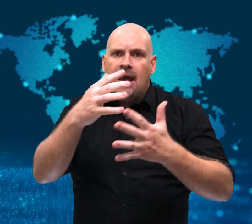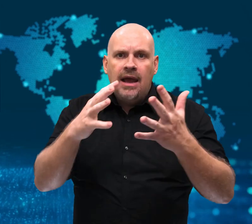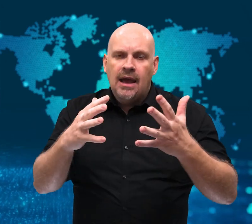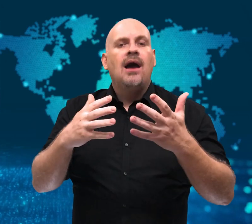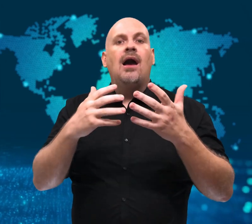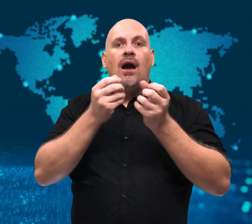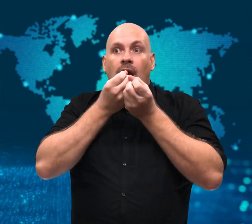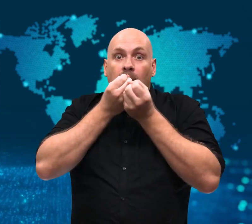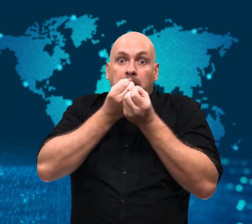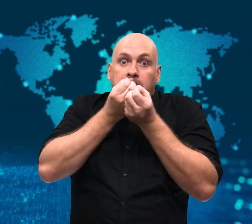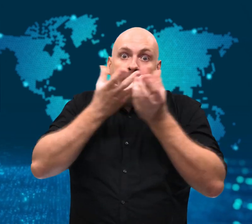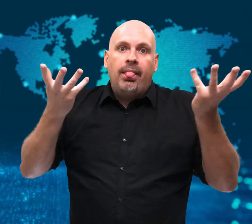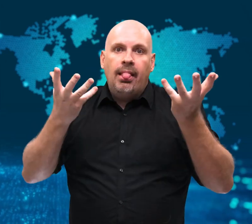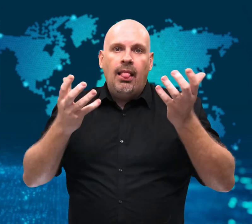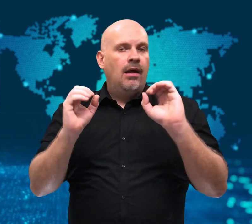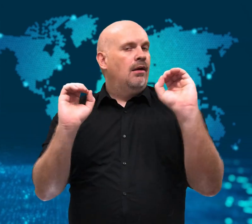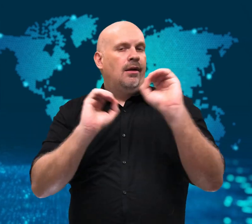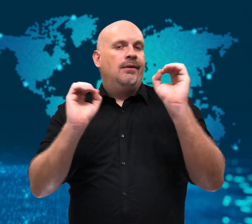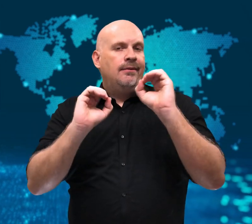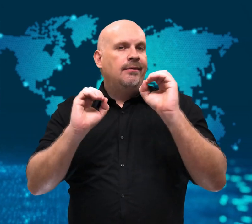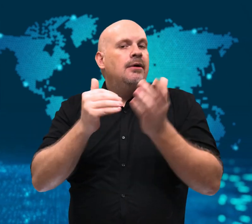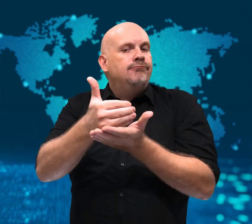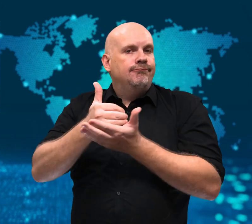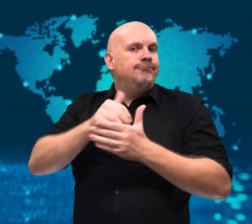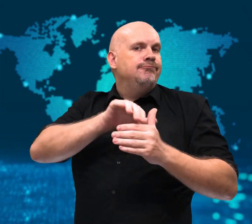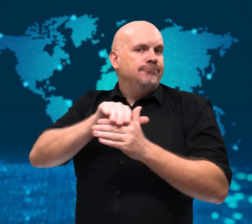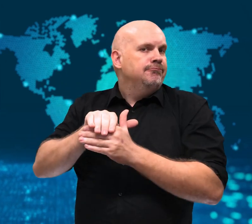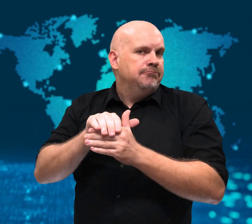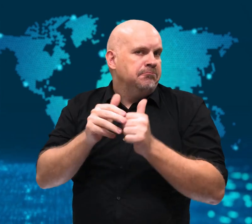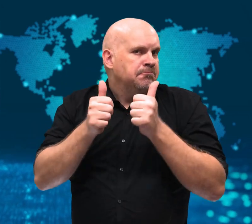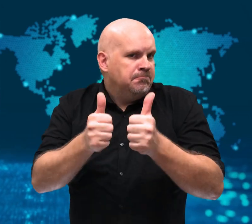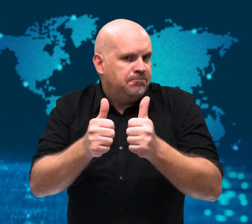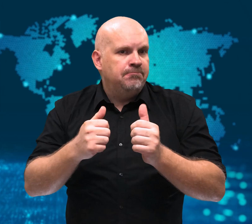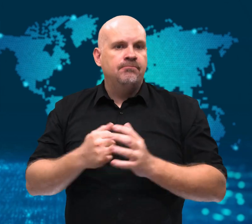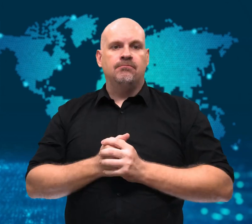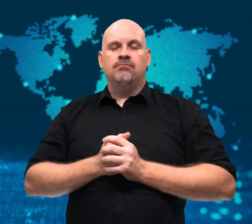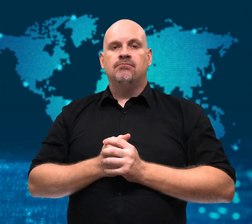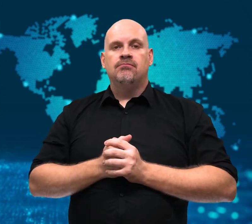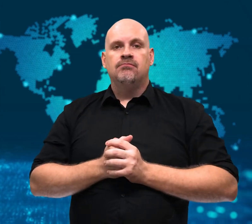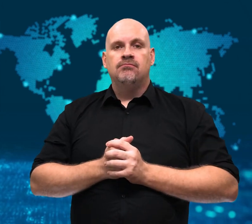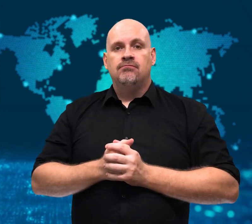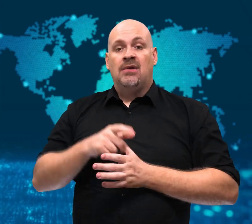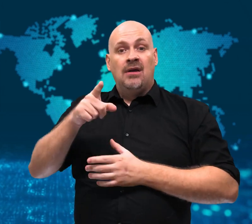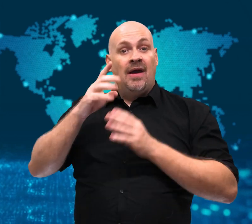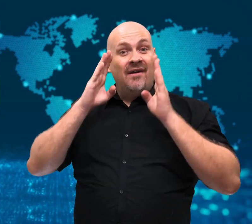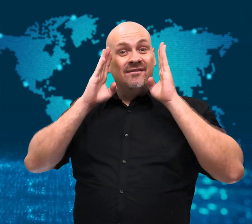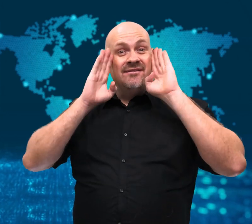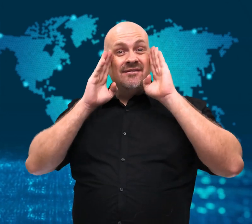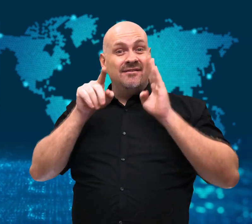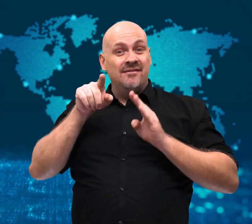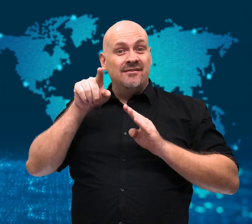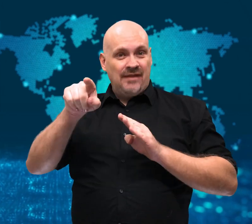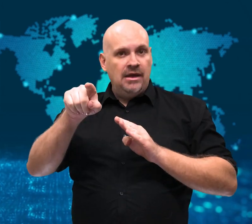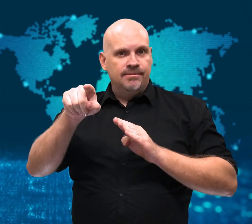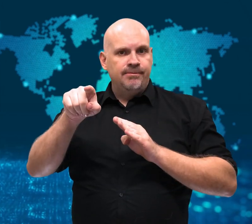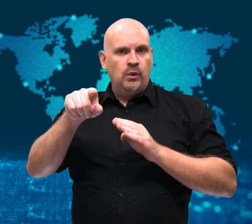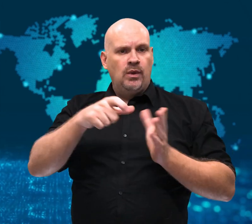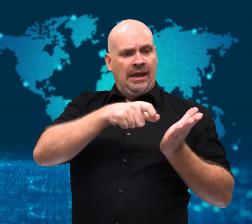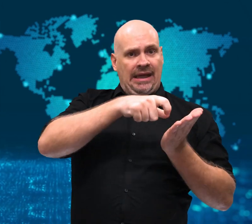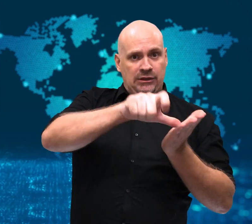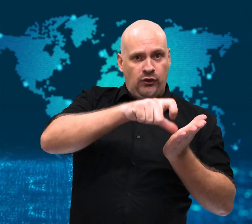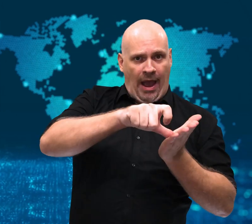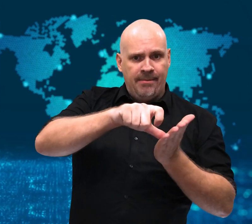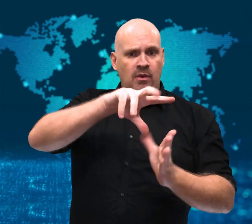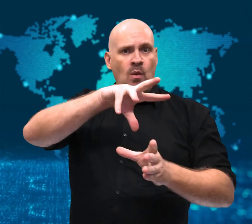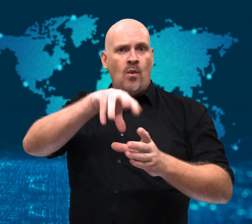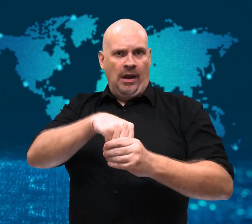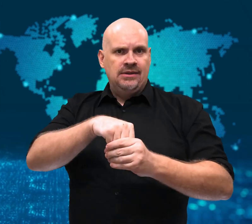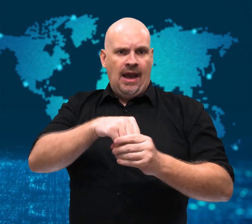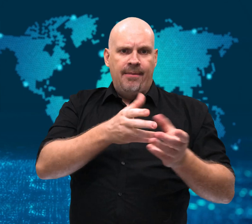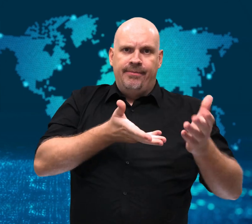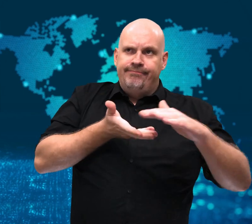Facebook - which owns all three social media platforms - saw its